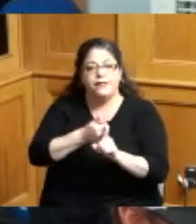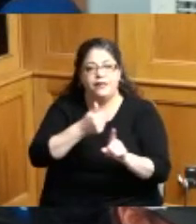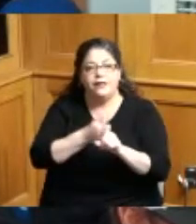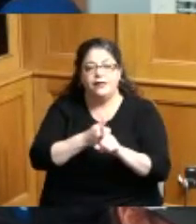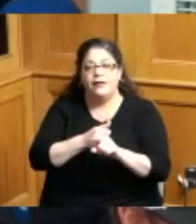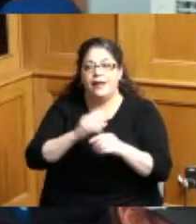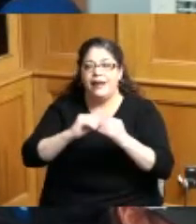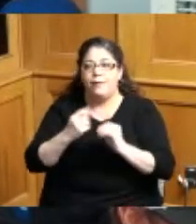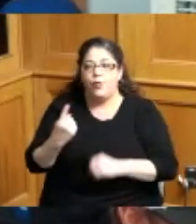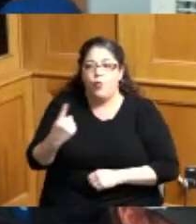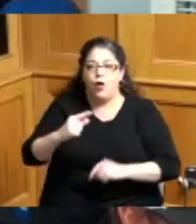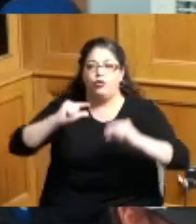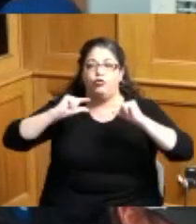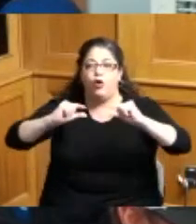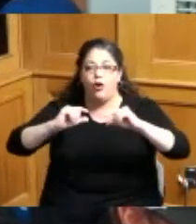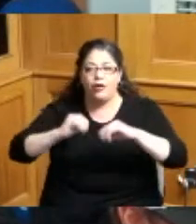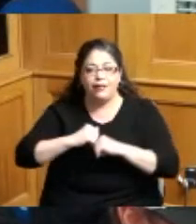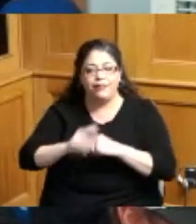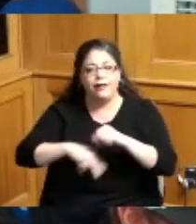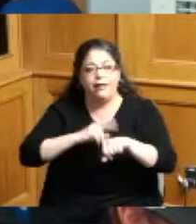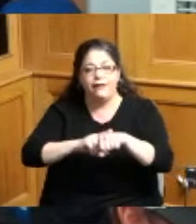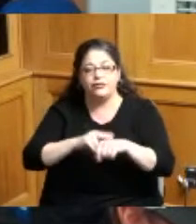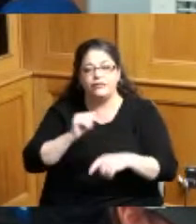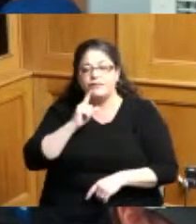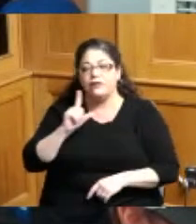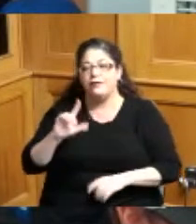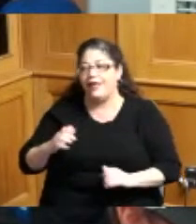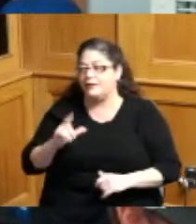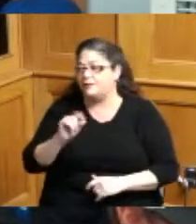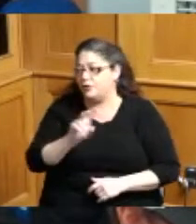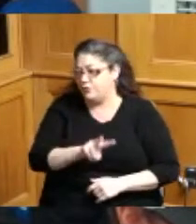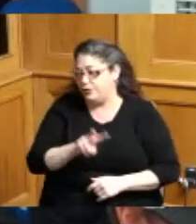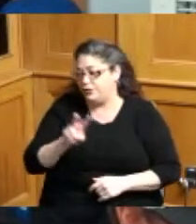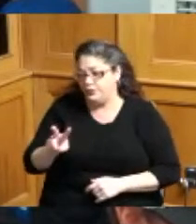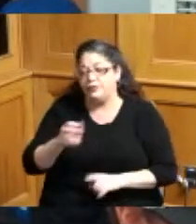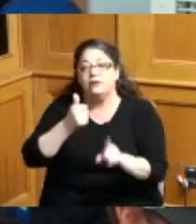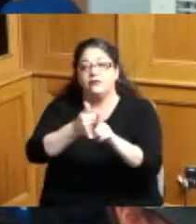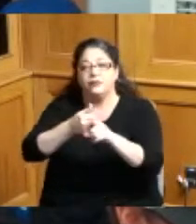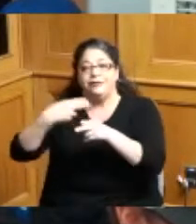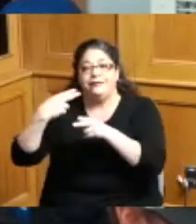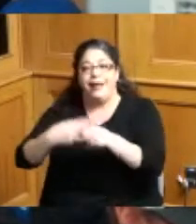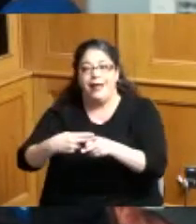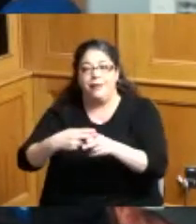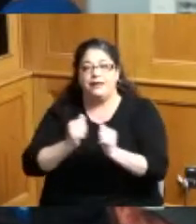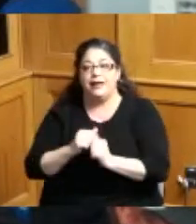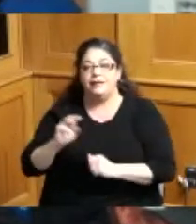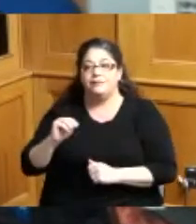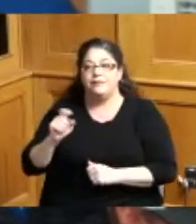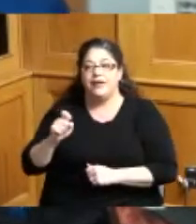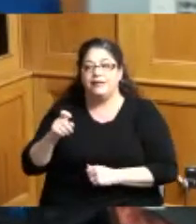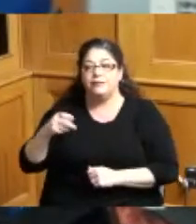in the nation for the class of 2022. she has been named as max preps all-American